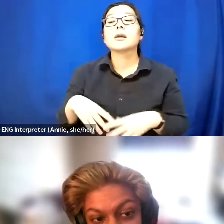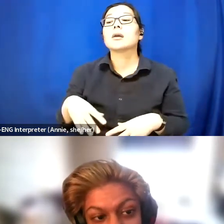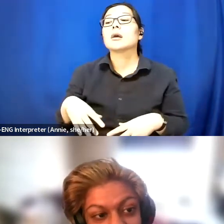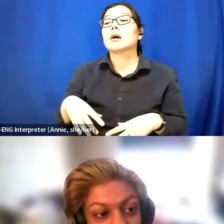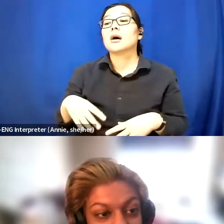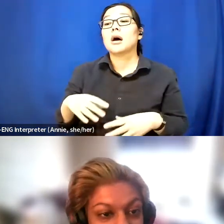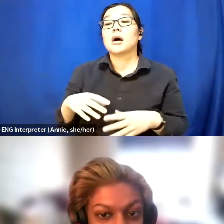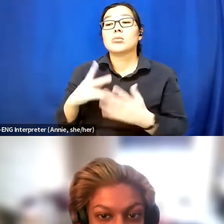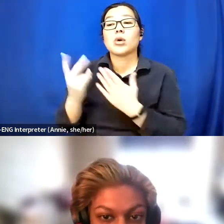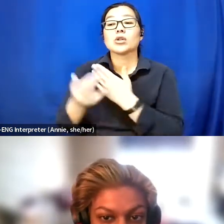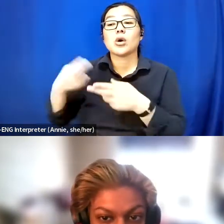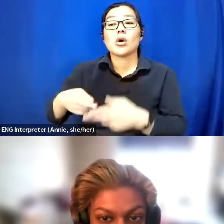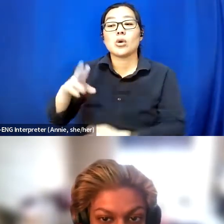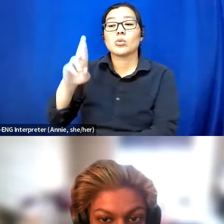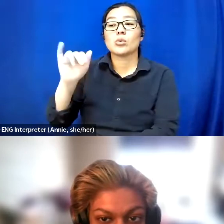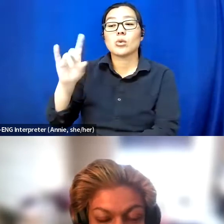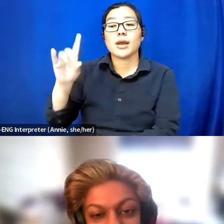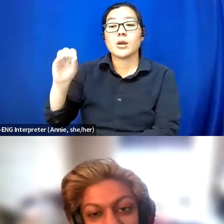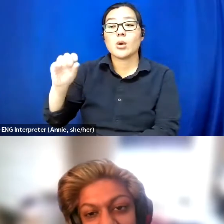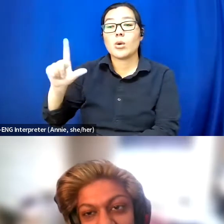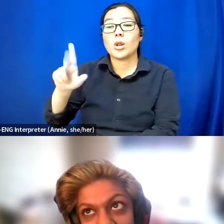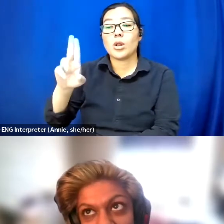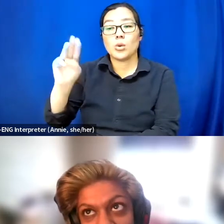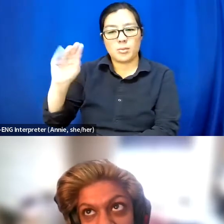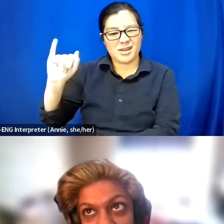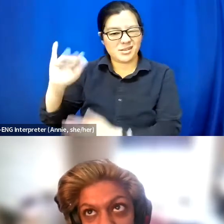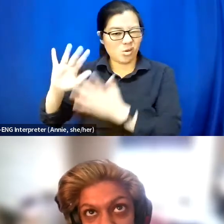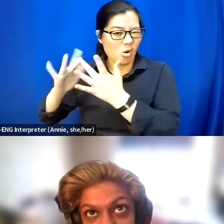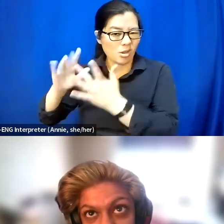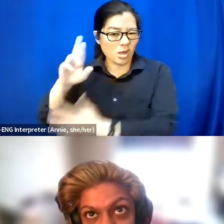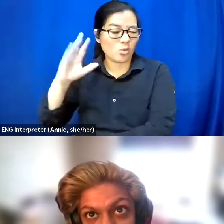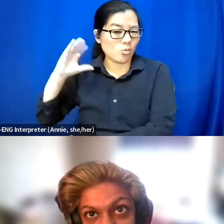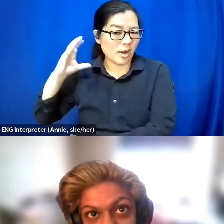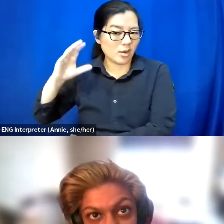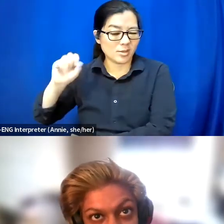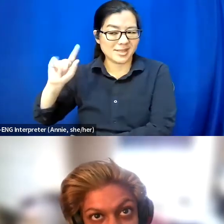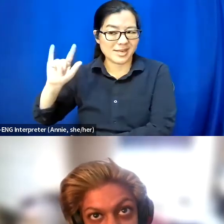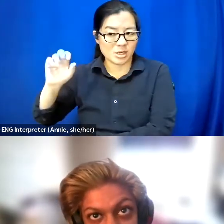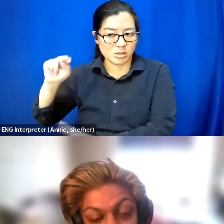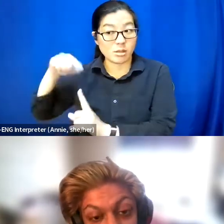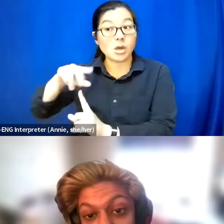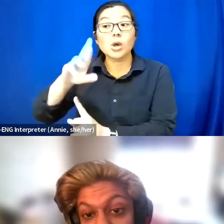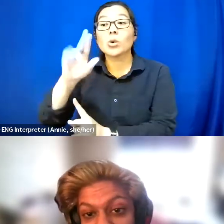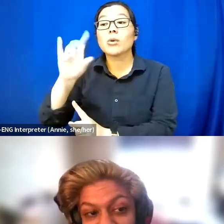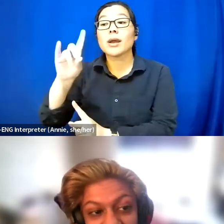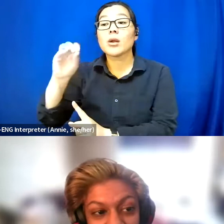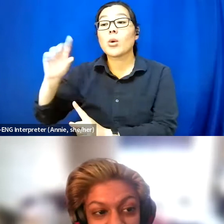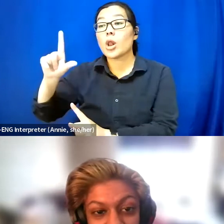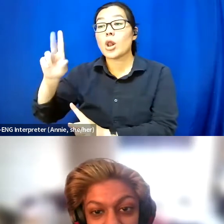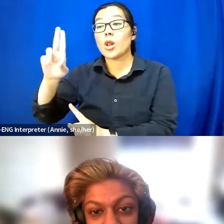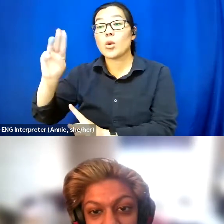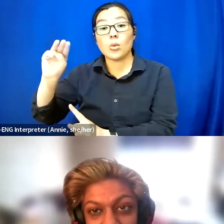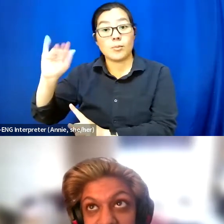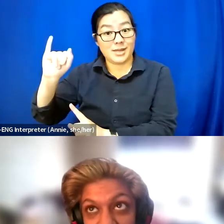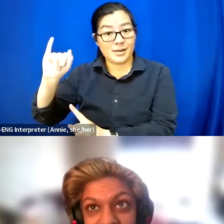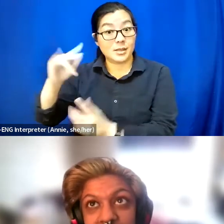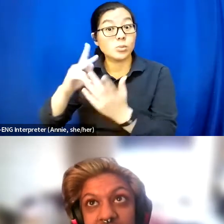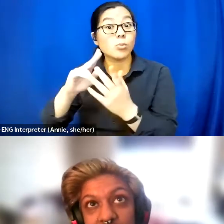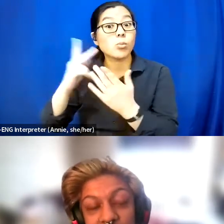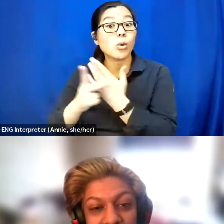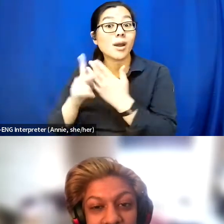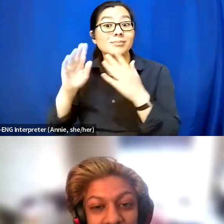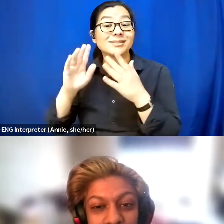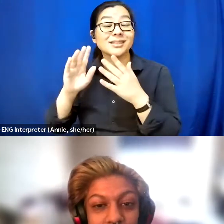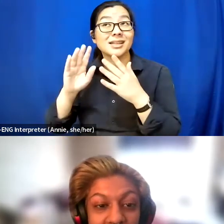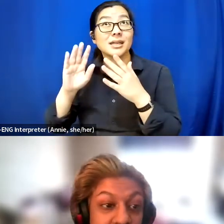It's an online radio station and Radio LUMI is a programming centered, designed to center blind